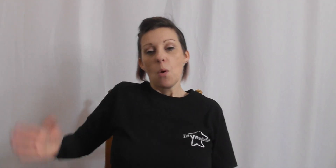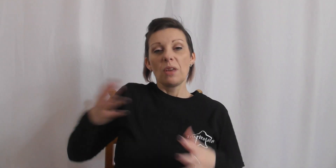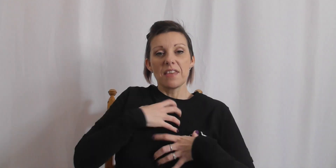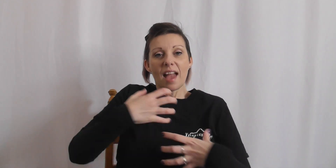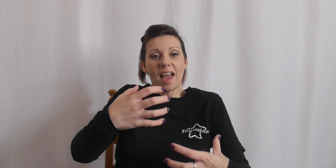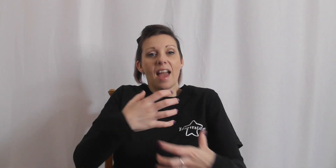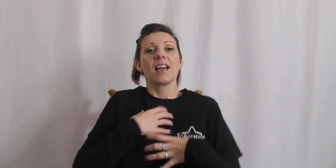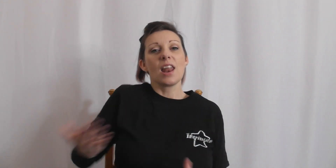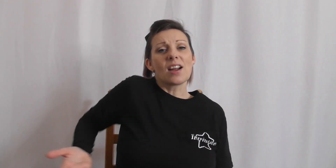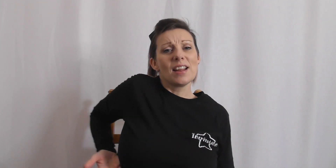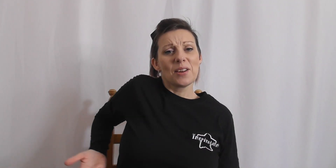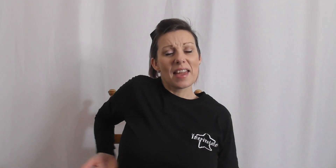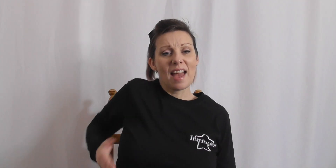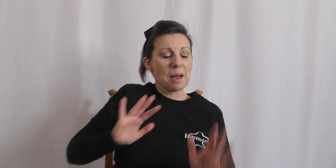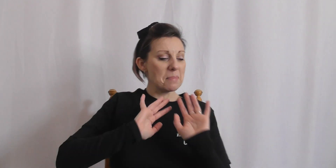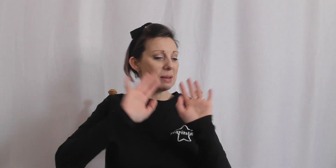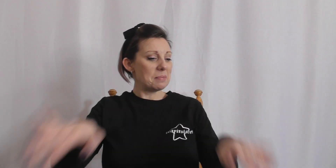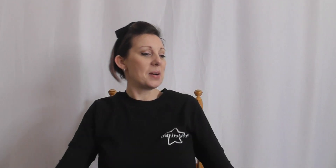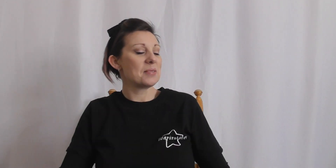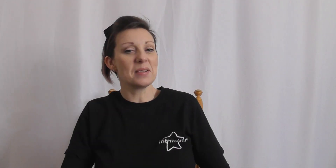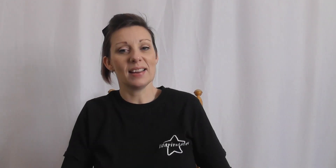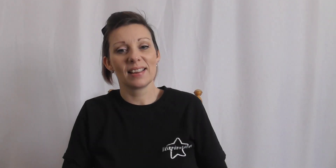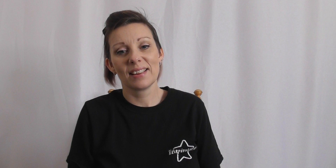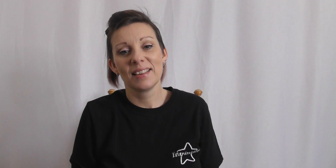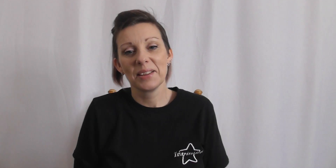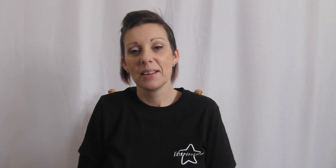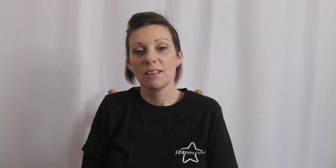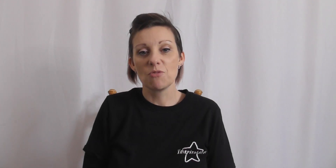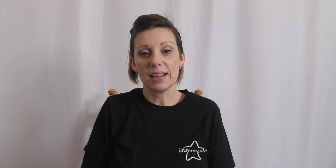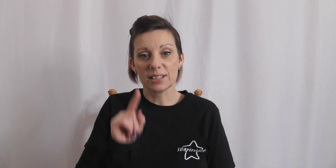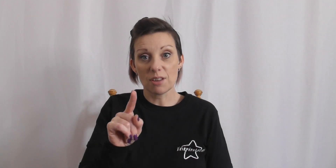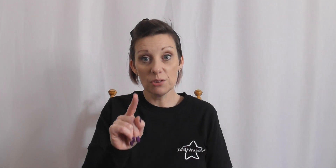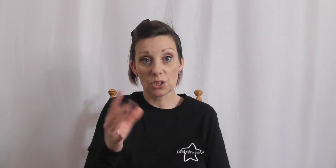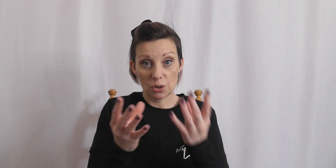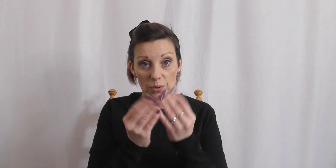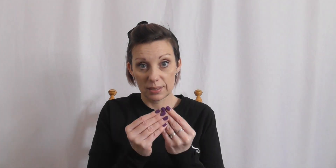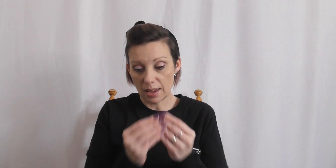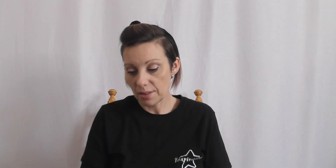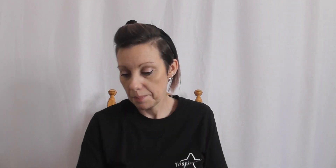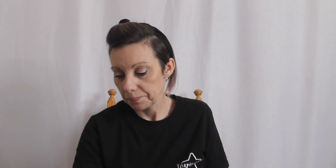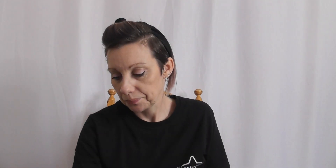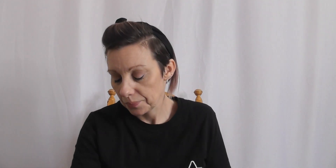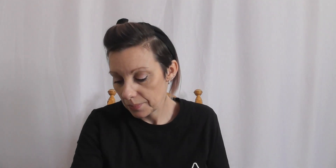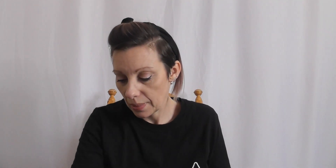with the air like i don't care baby by the way. Right so those two together.